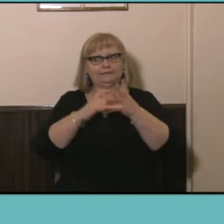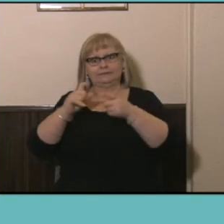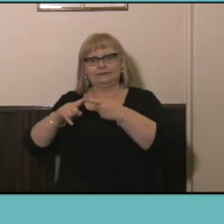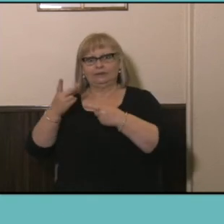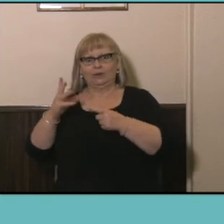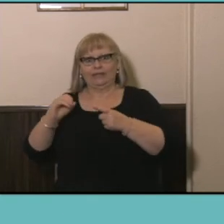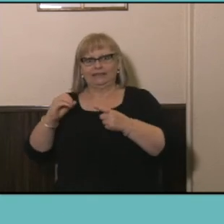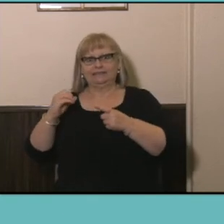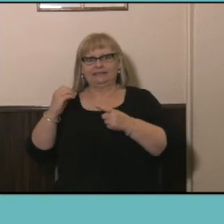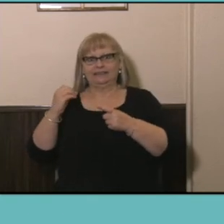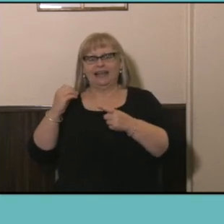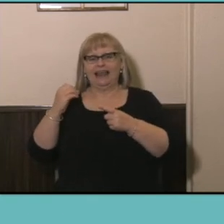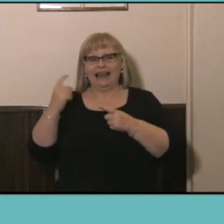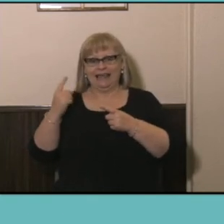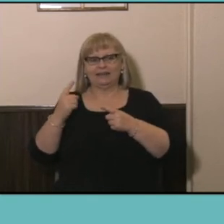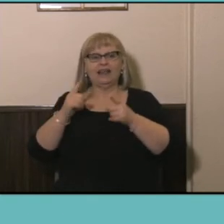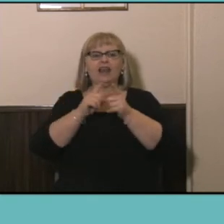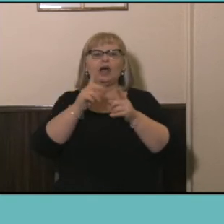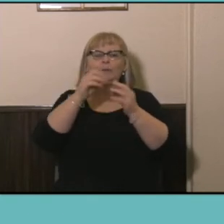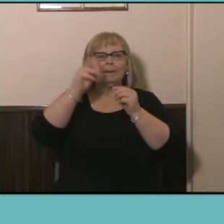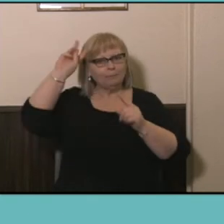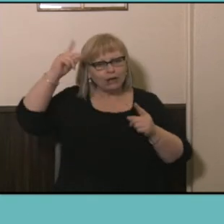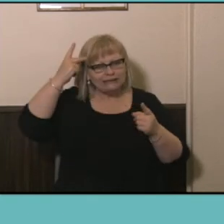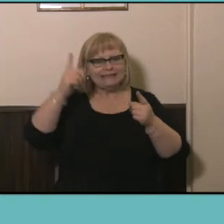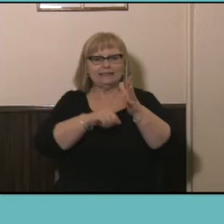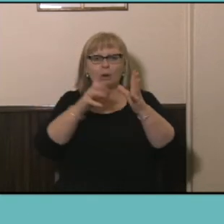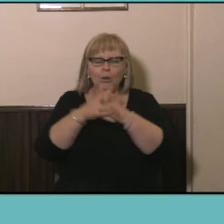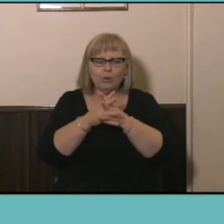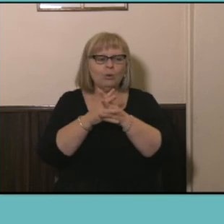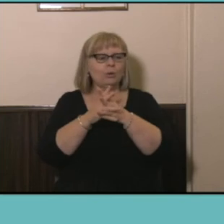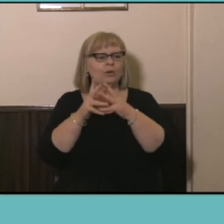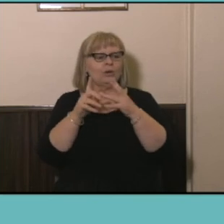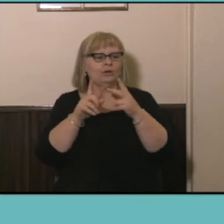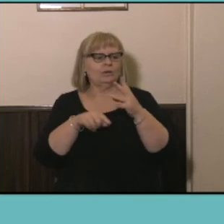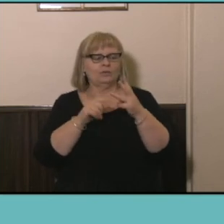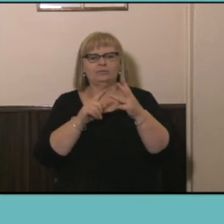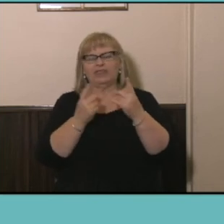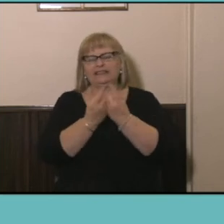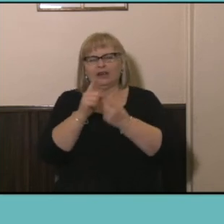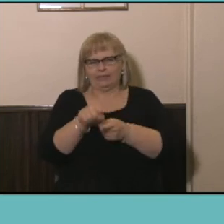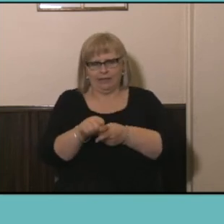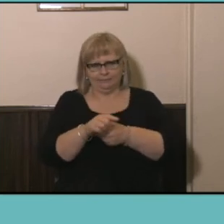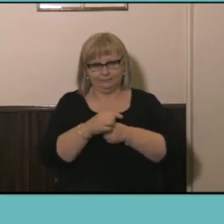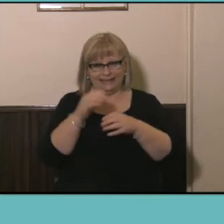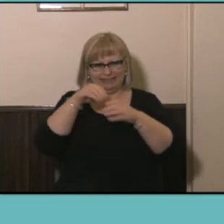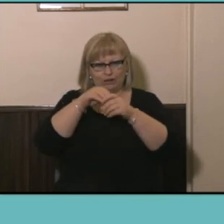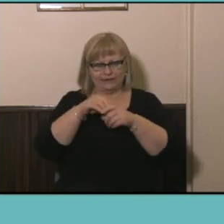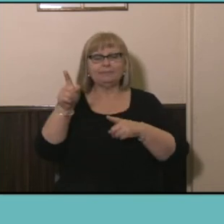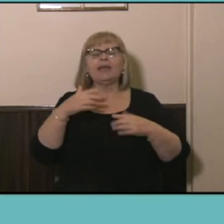in that field and that's things like, politics, law yeah. The health field of